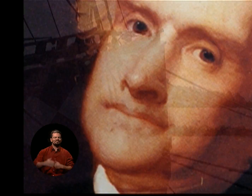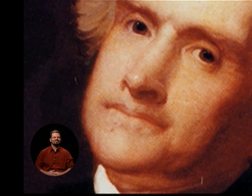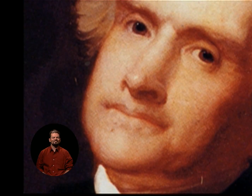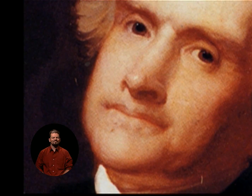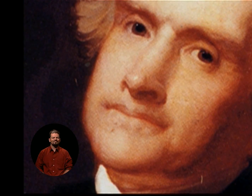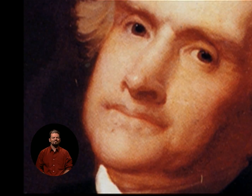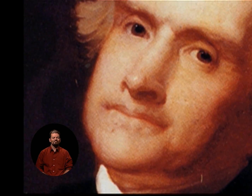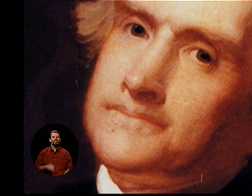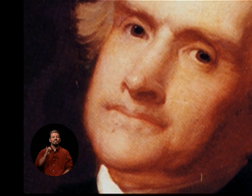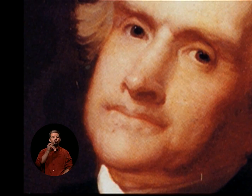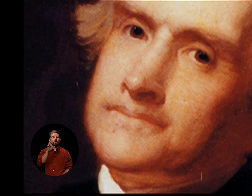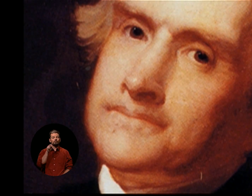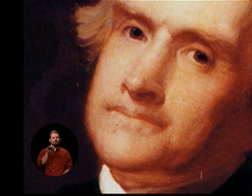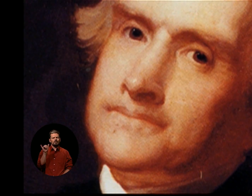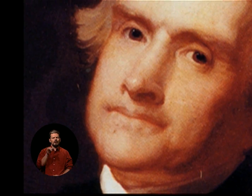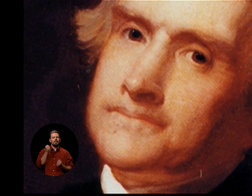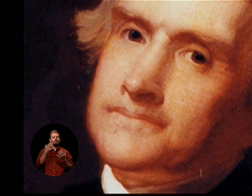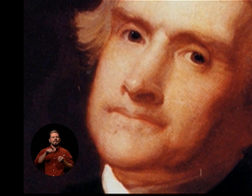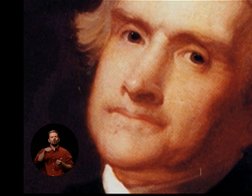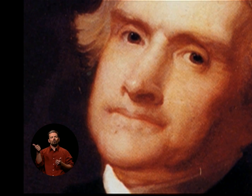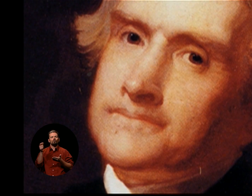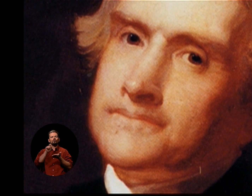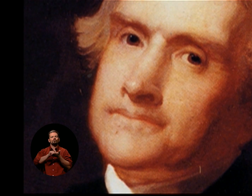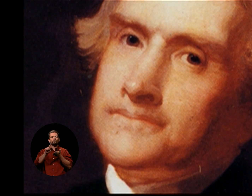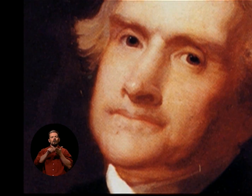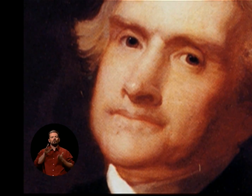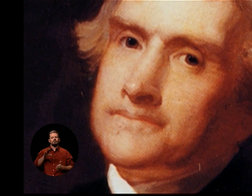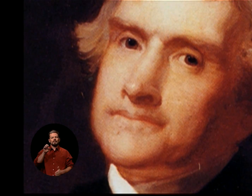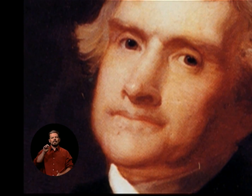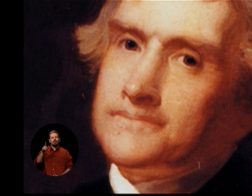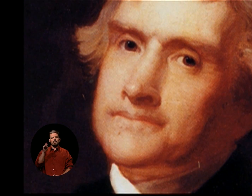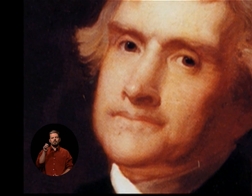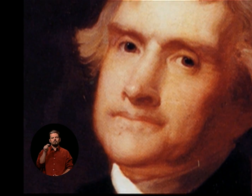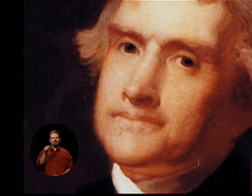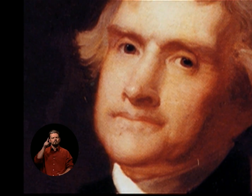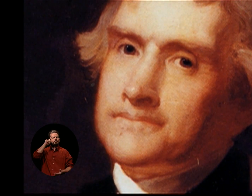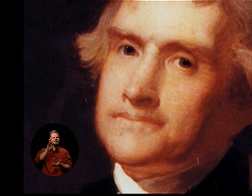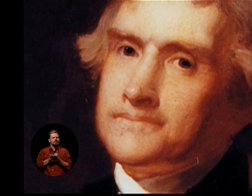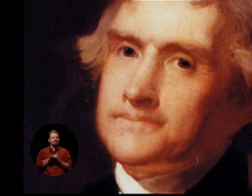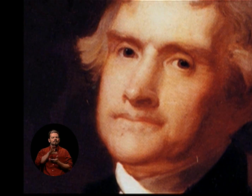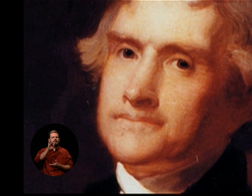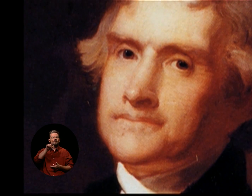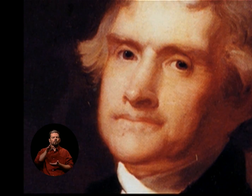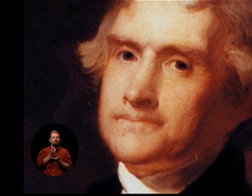IN OTHER WORDS, JEFFERSON, LIKE MANY AUTHORS OF THE ENLIGHTENMENT, BELIEVED CIVIL RIGHTS